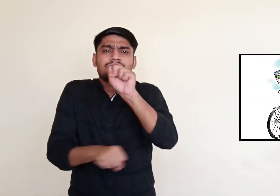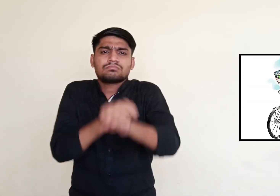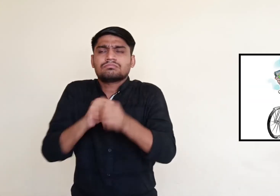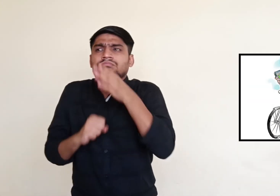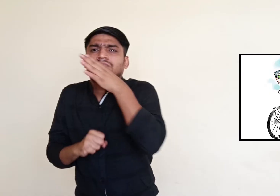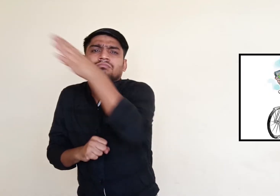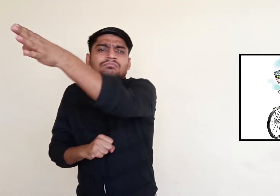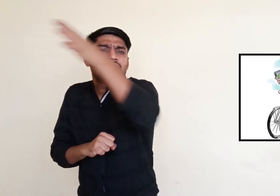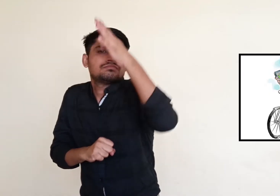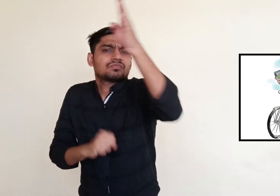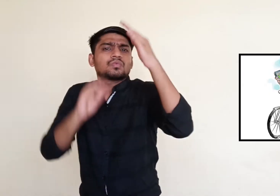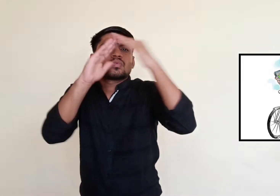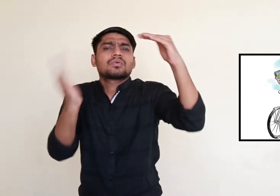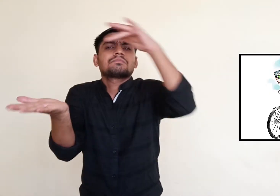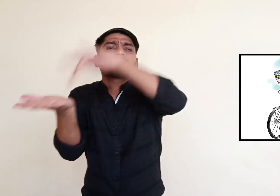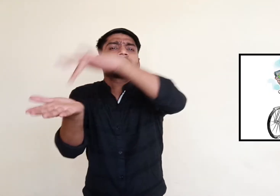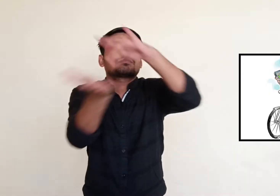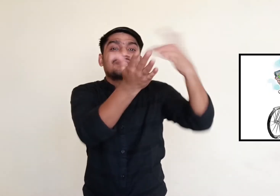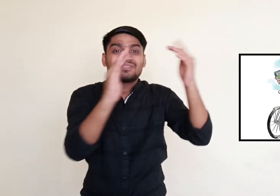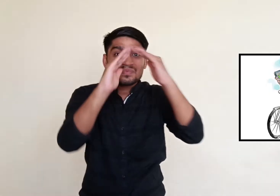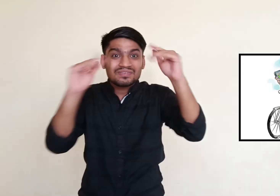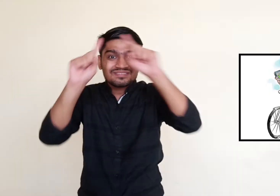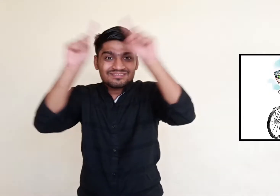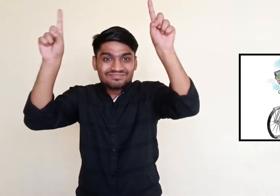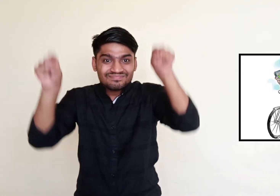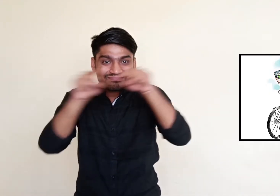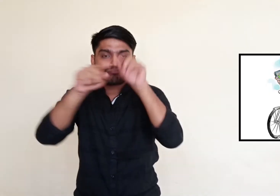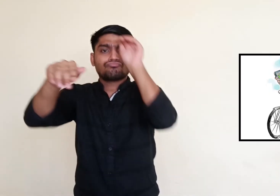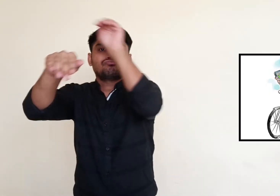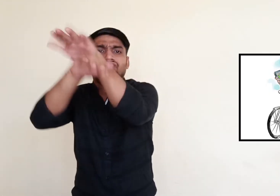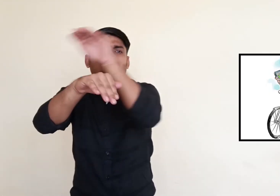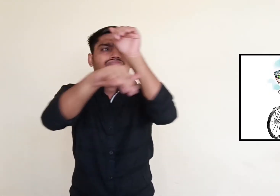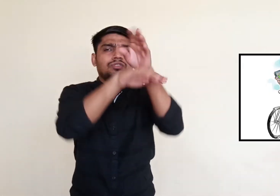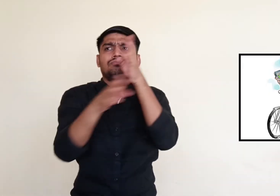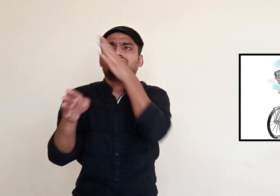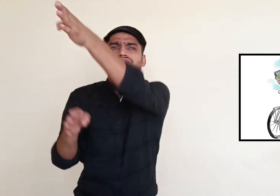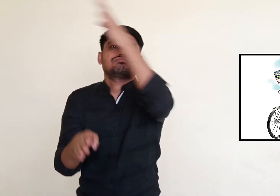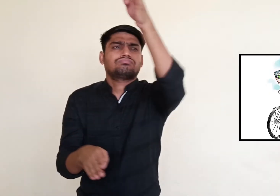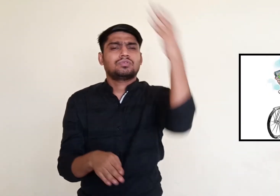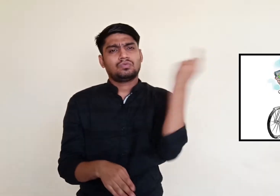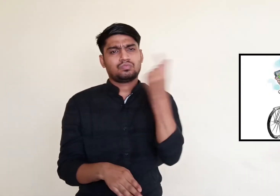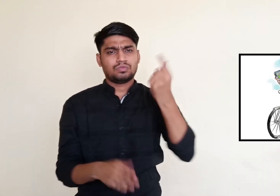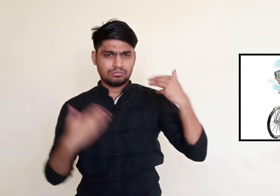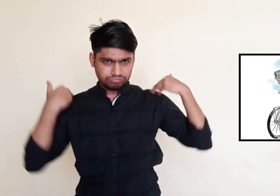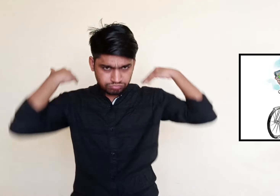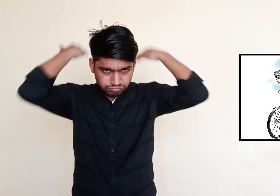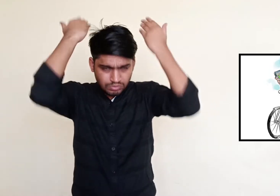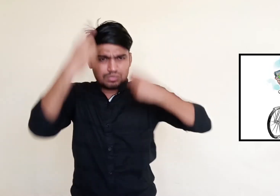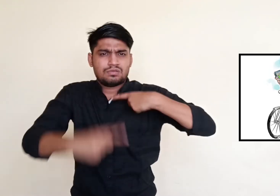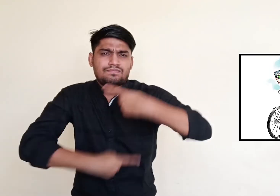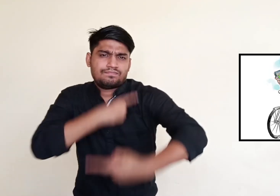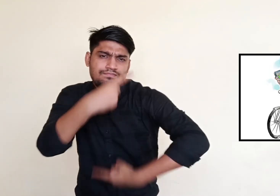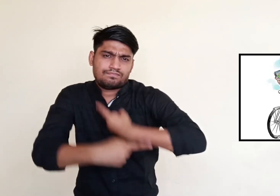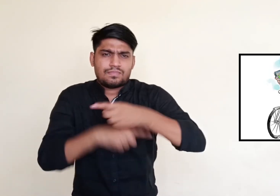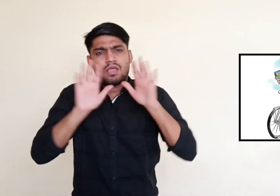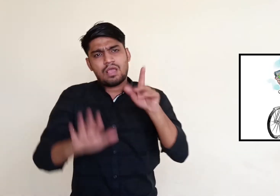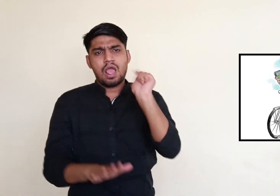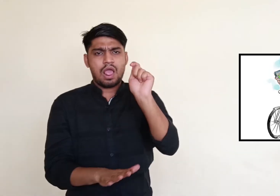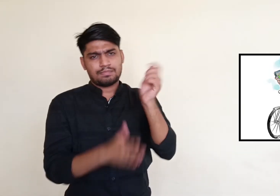He delivered letters, parcels or money orders to people at their homes regularly.